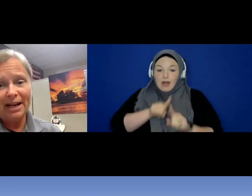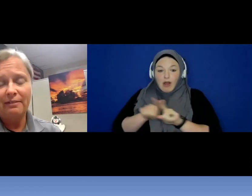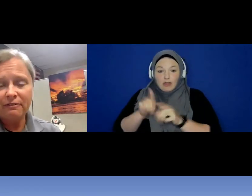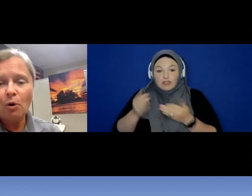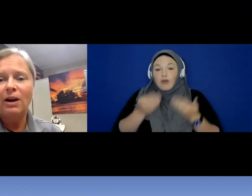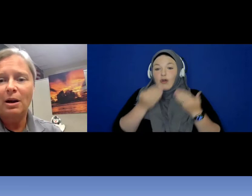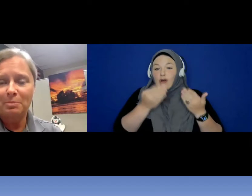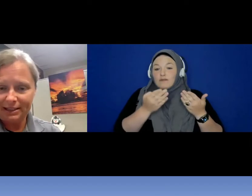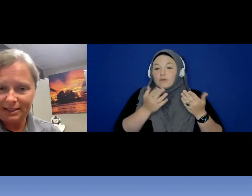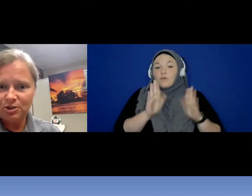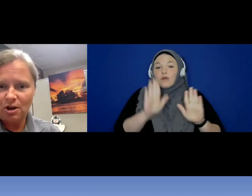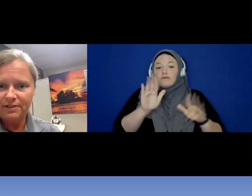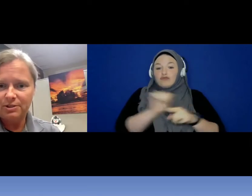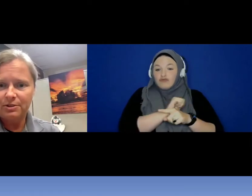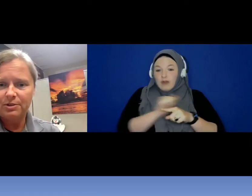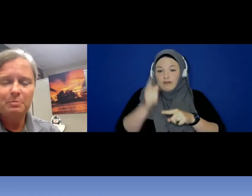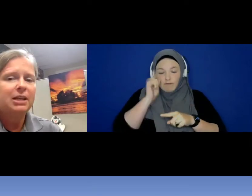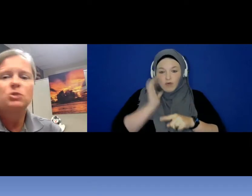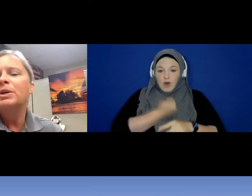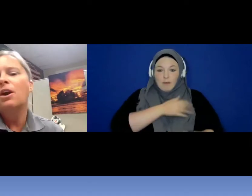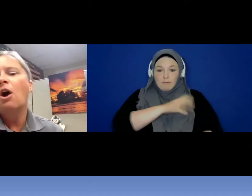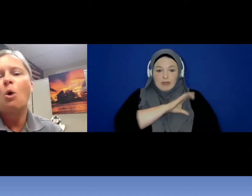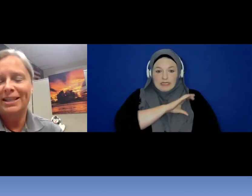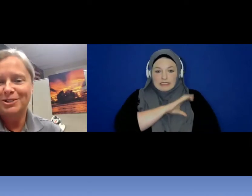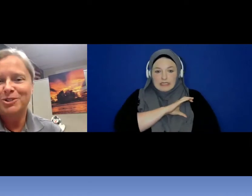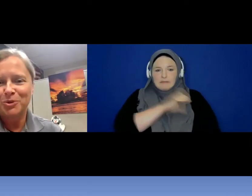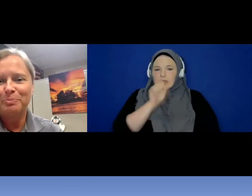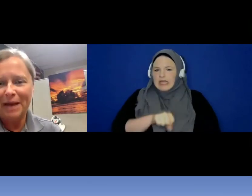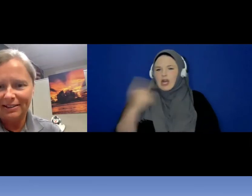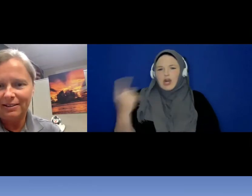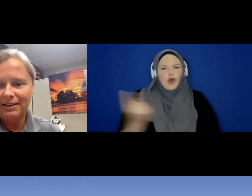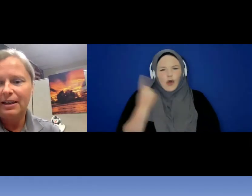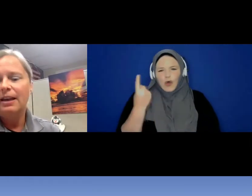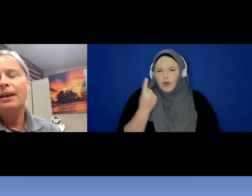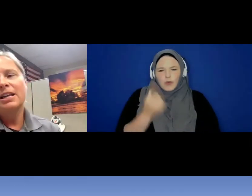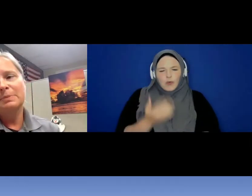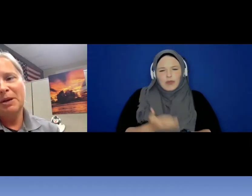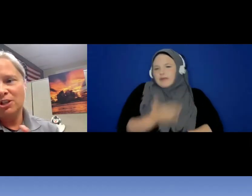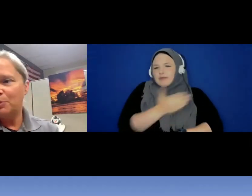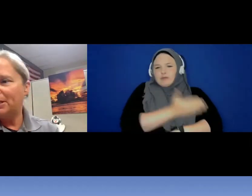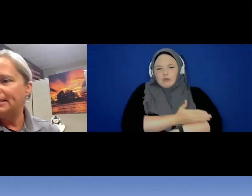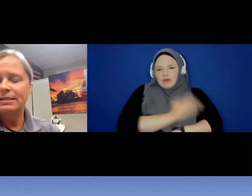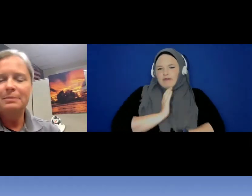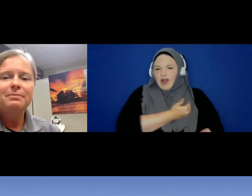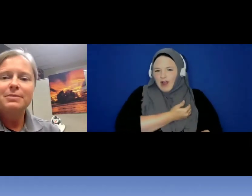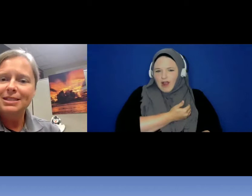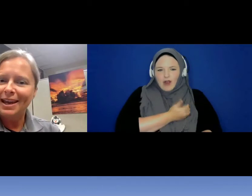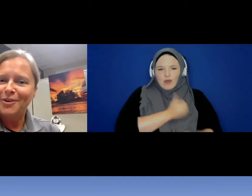training for our police officers because we can always do better . Especially we see some scary